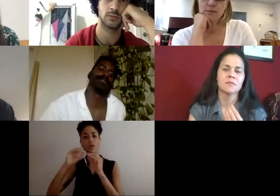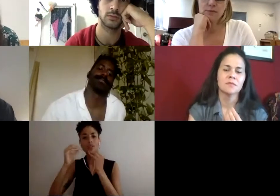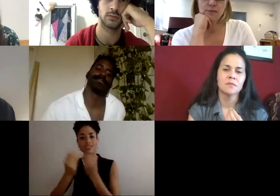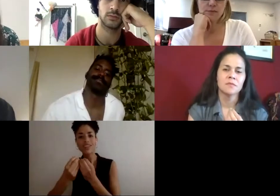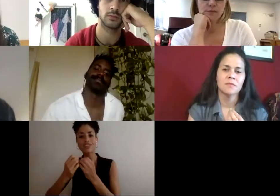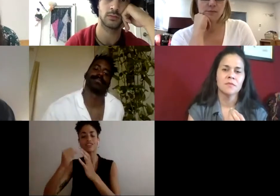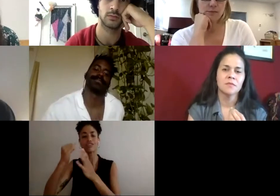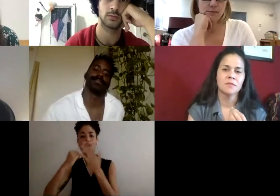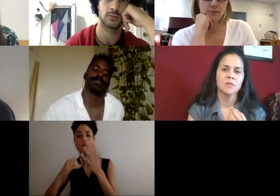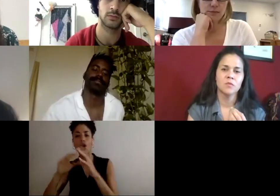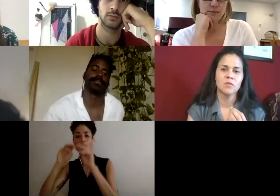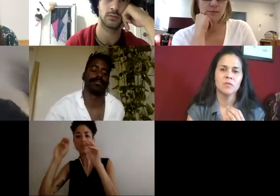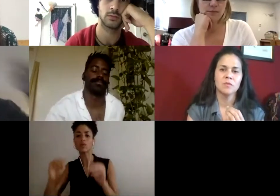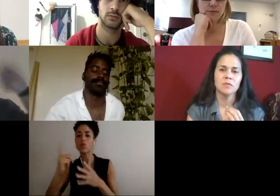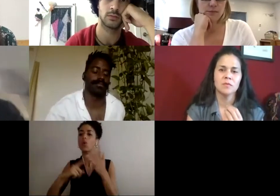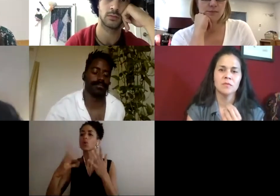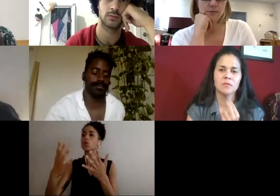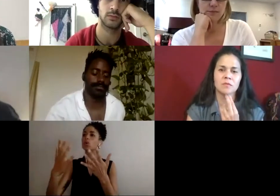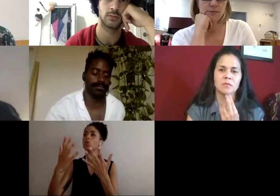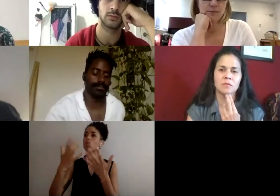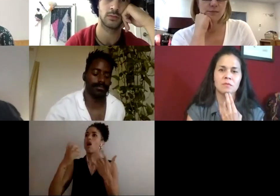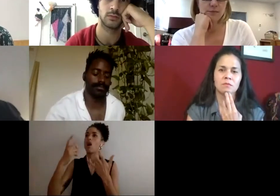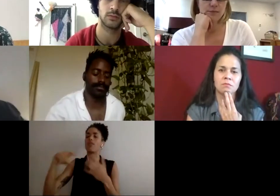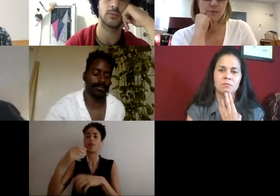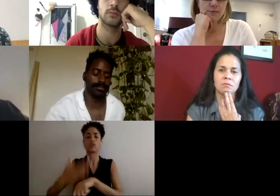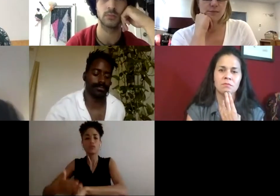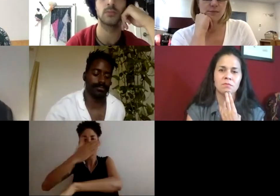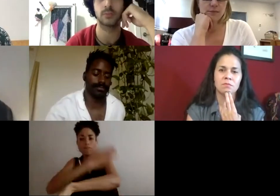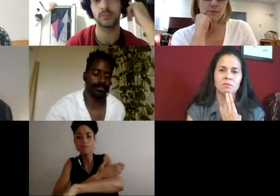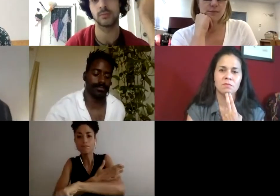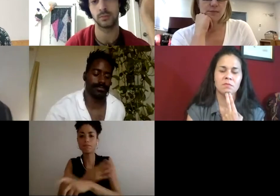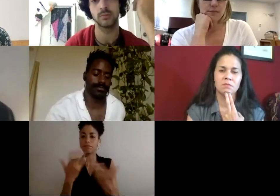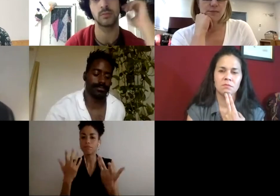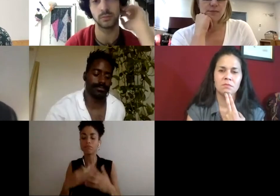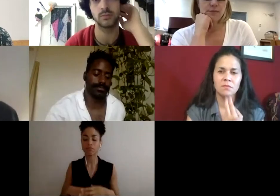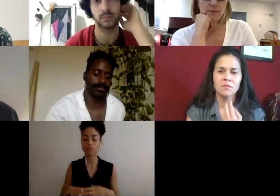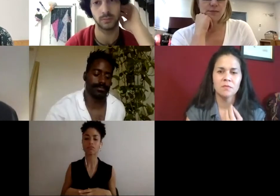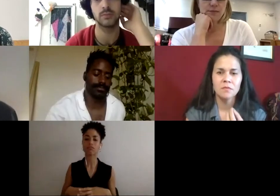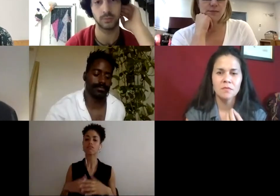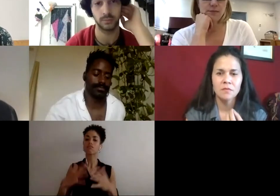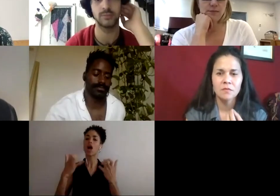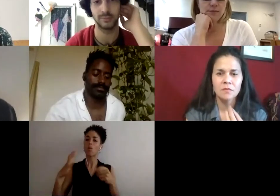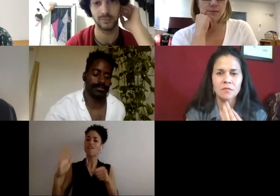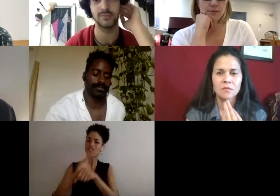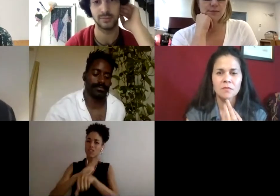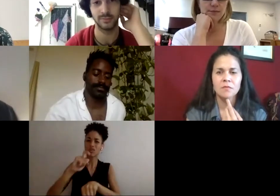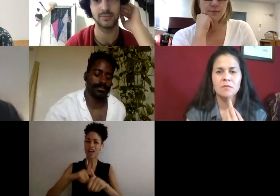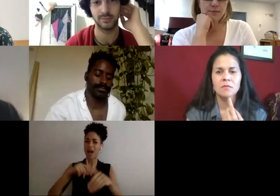I just want to see more access positions full time access positions you know upward